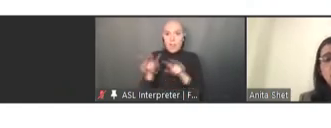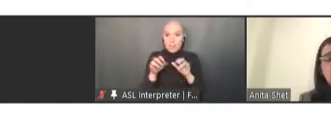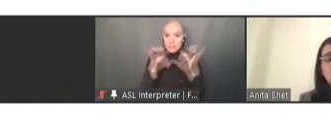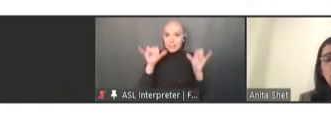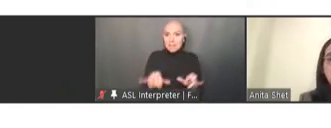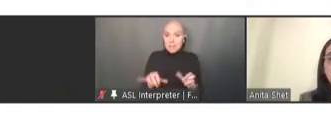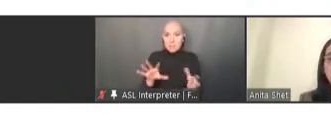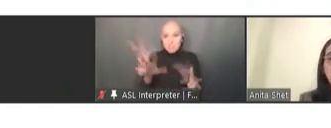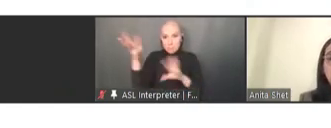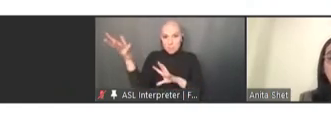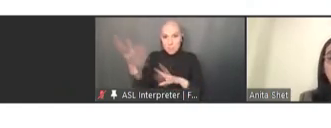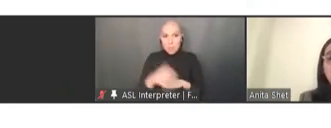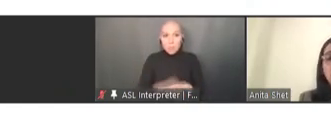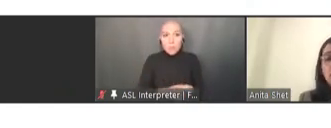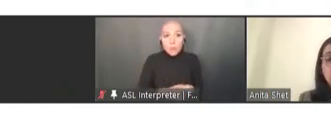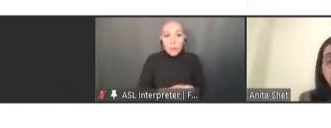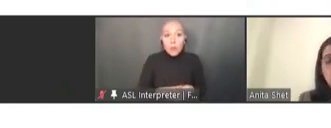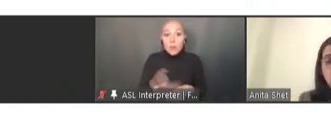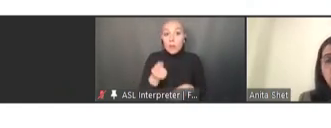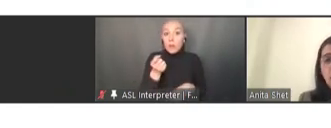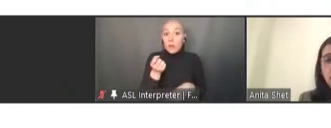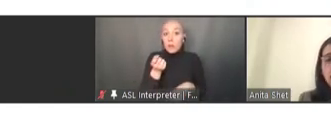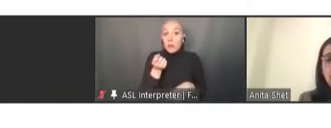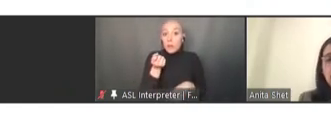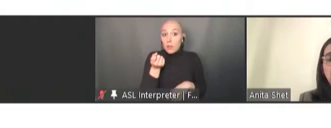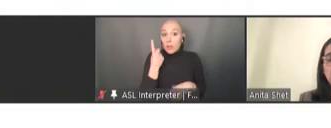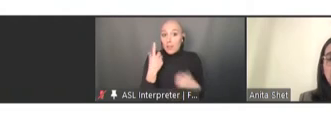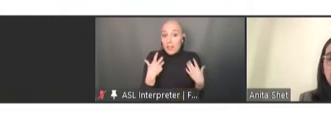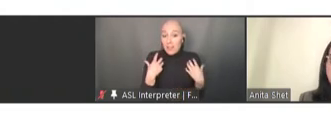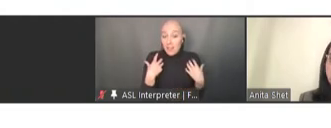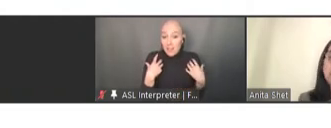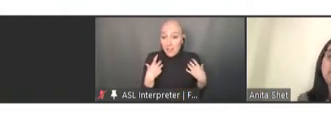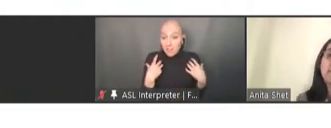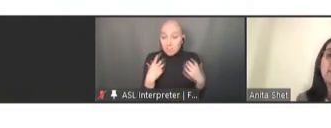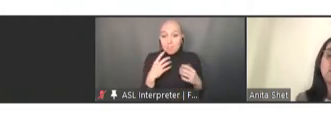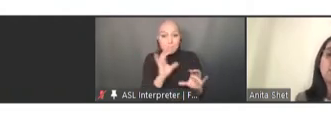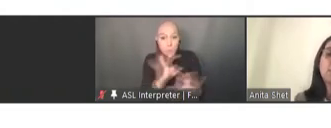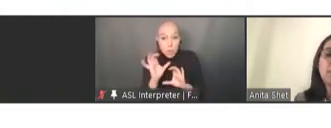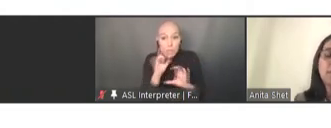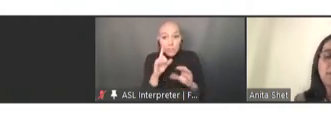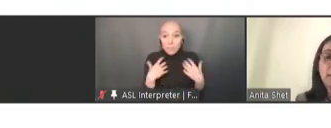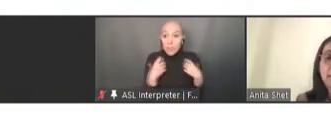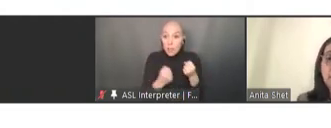drastically low, and health facility availability was also severely limited,